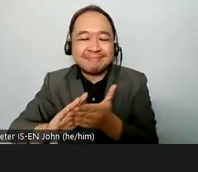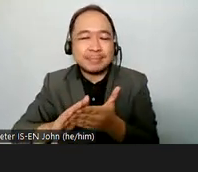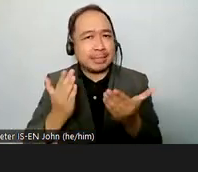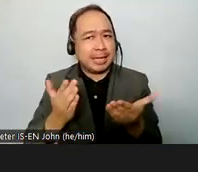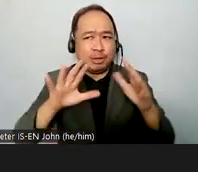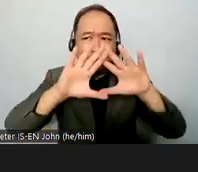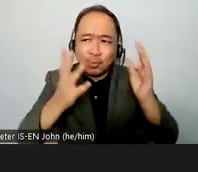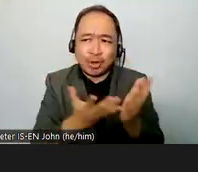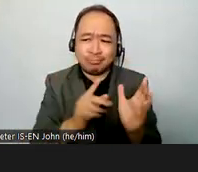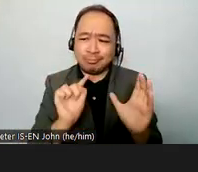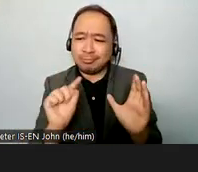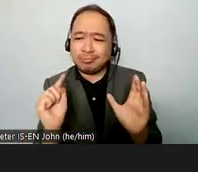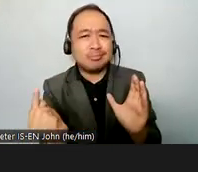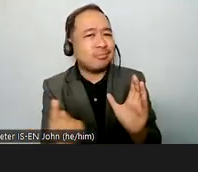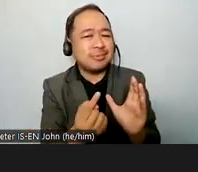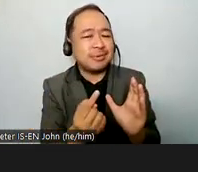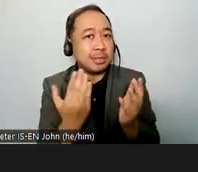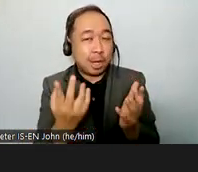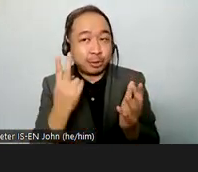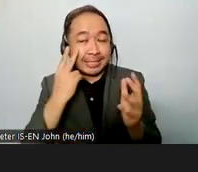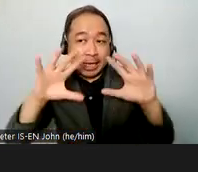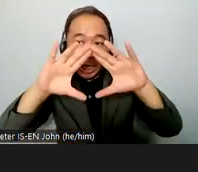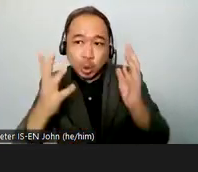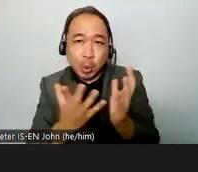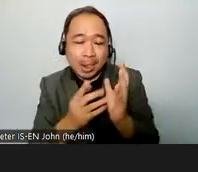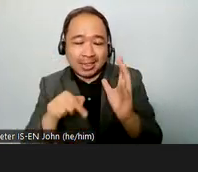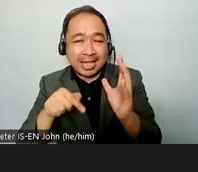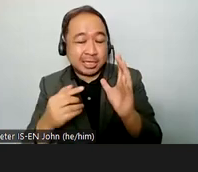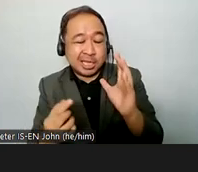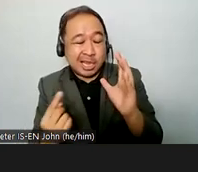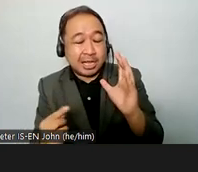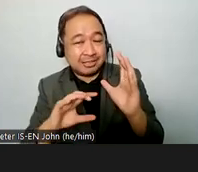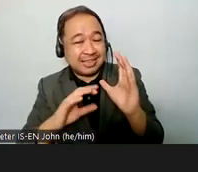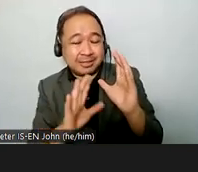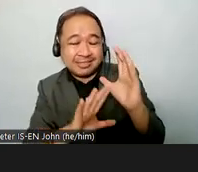in the global south segregated settings for persons with disabilities are becoming also